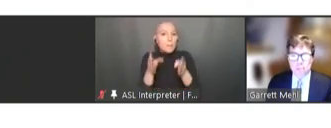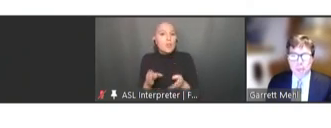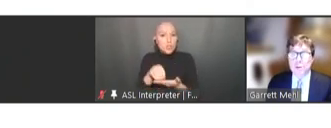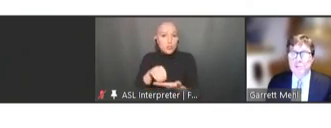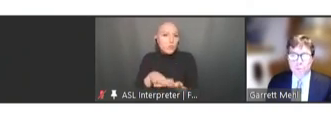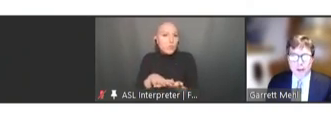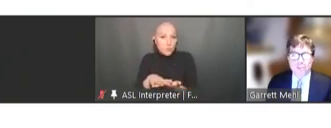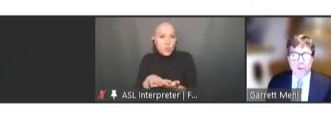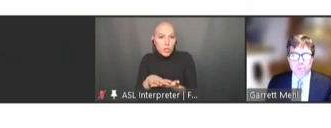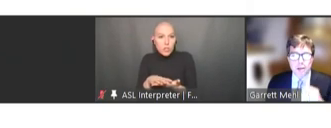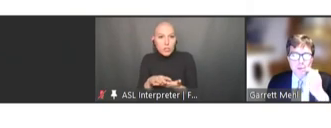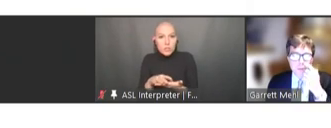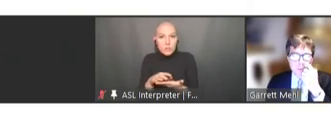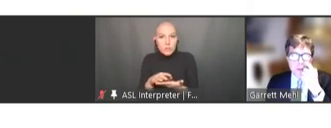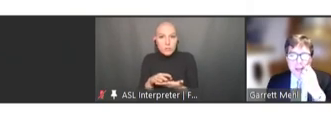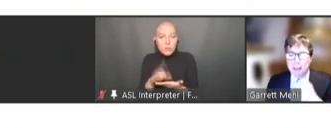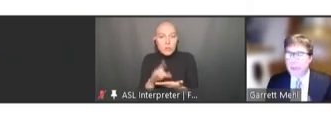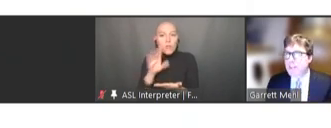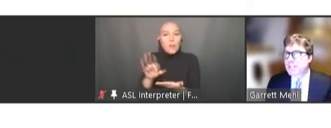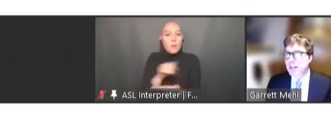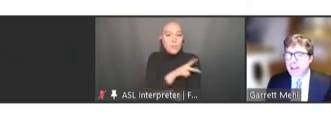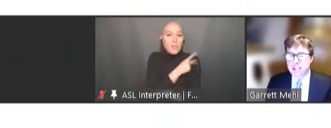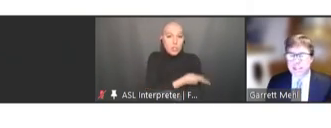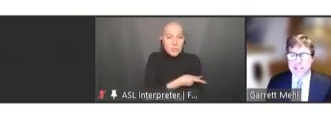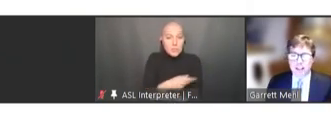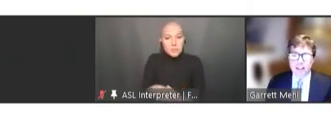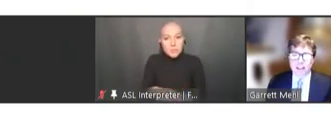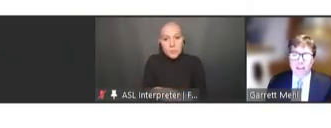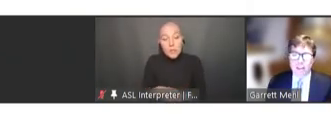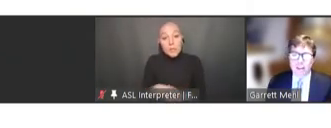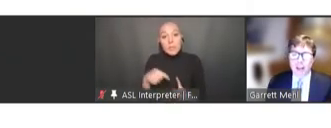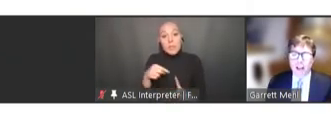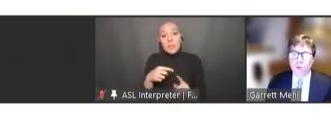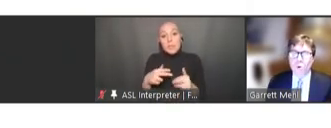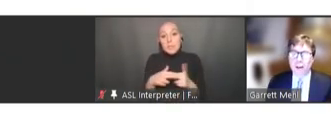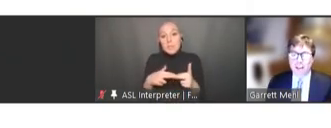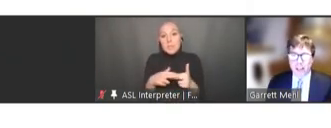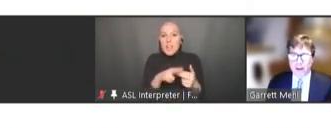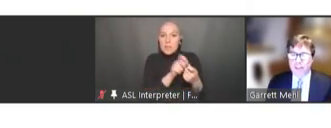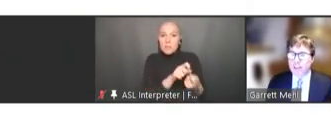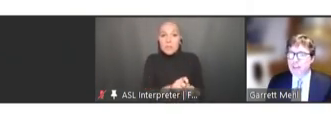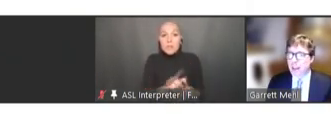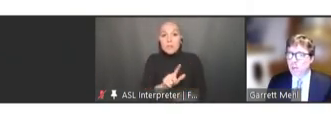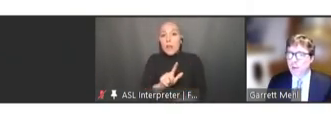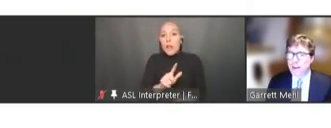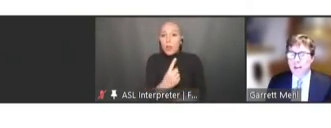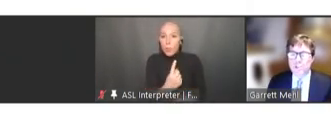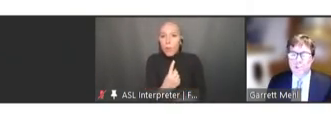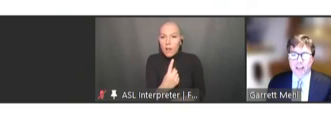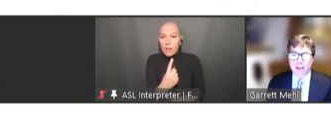personal records for their patients. In this slide detailing the L1 layer -- the L1 knowledge layer